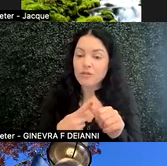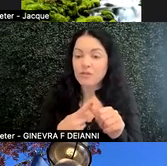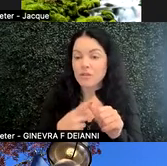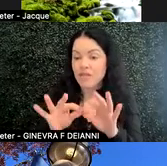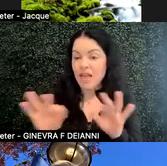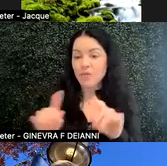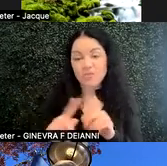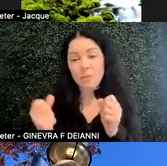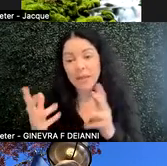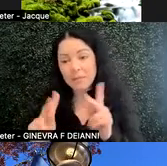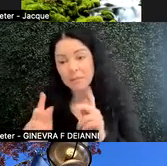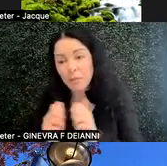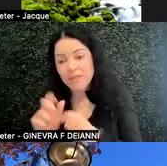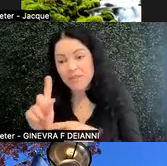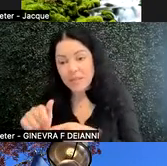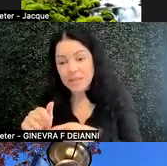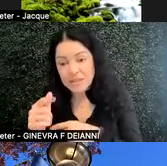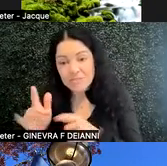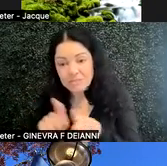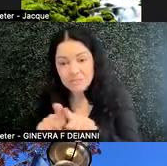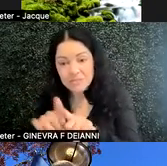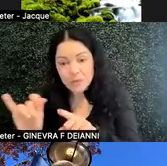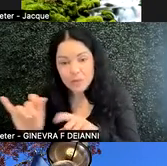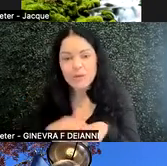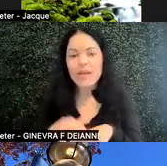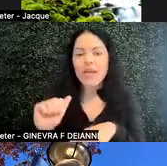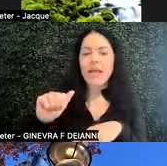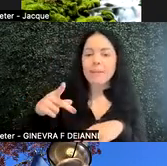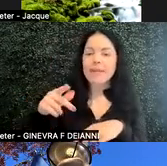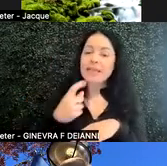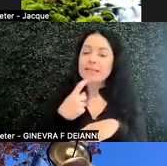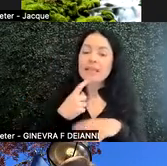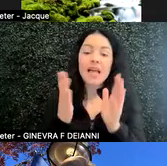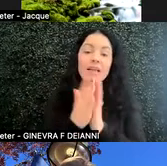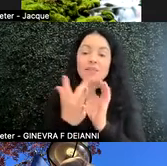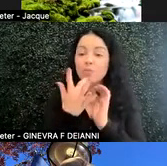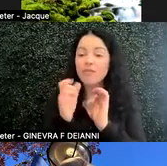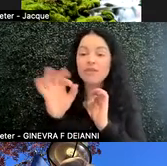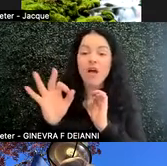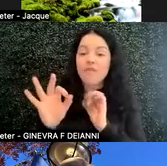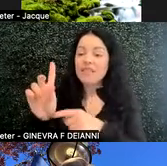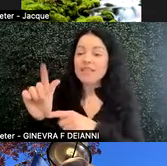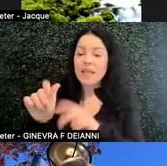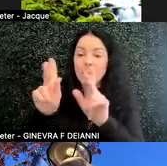The APA said, as I said in 2015, asked the preference of the disabled person themselves.